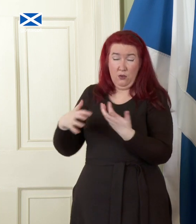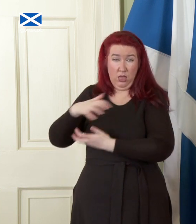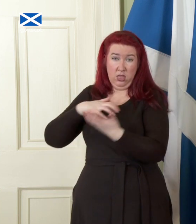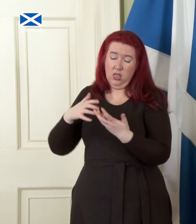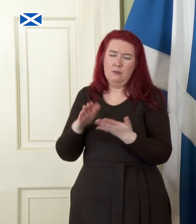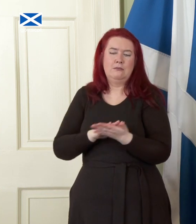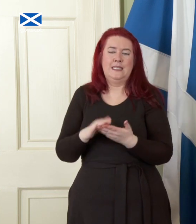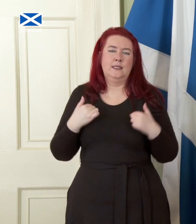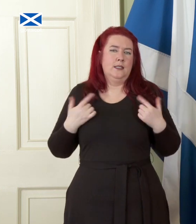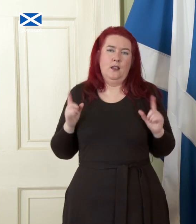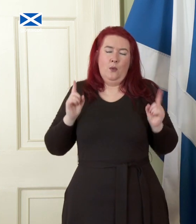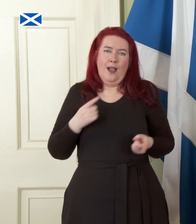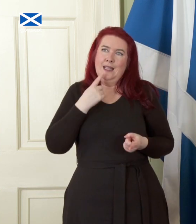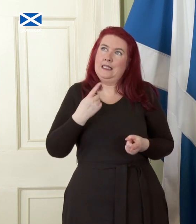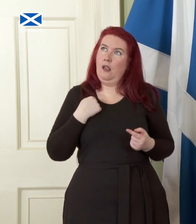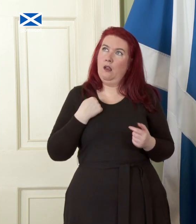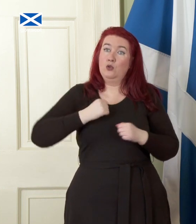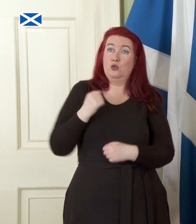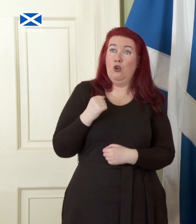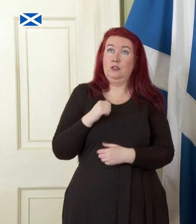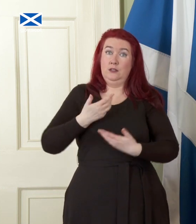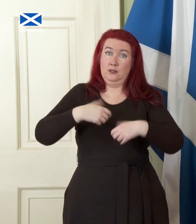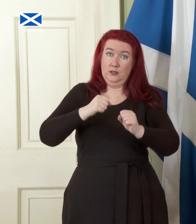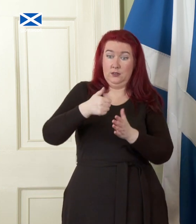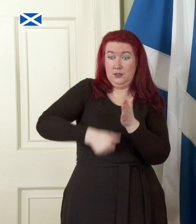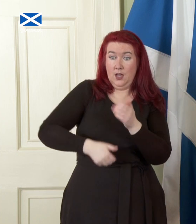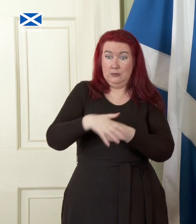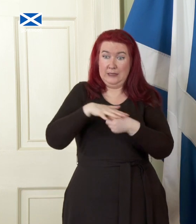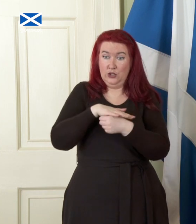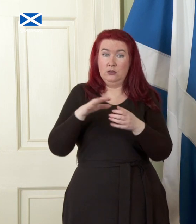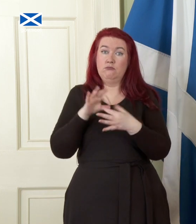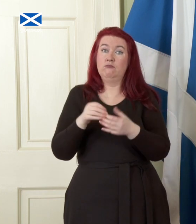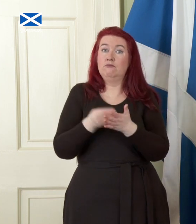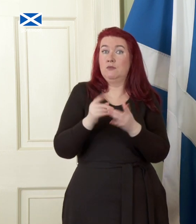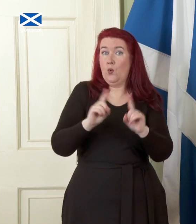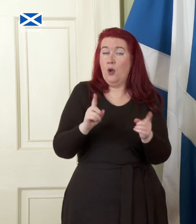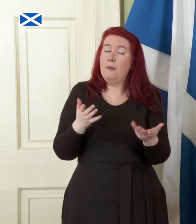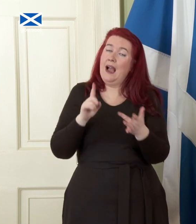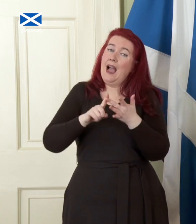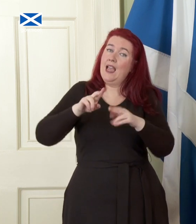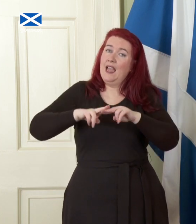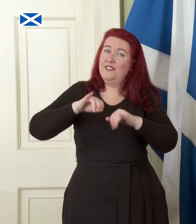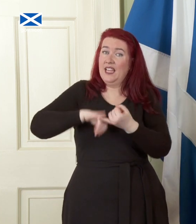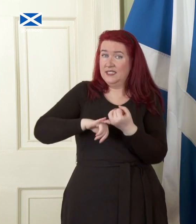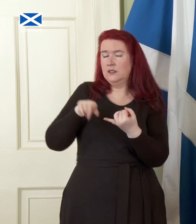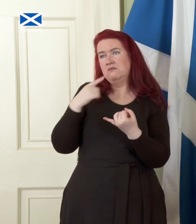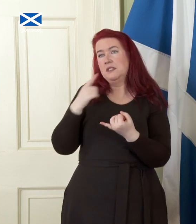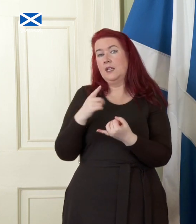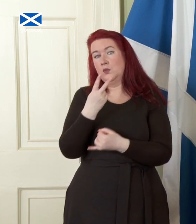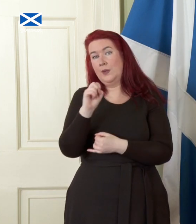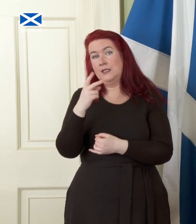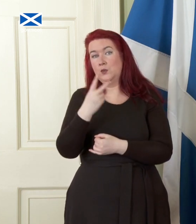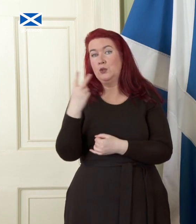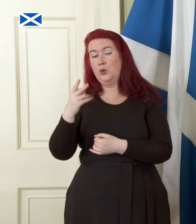an estimate of our starting fiscal position though the IFS has suggested that in 2022-23 Scotland's